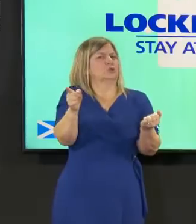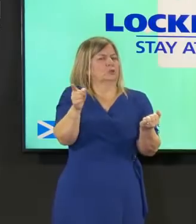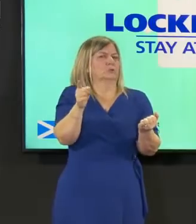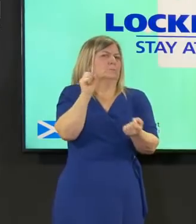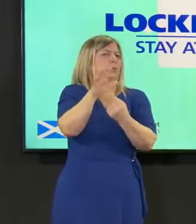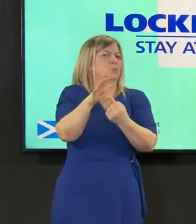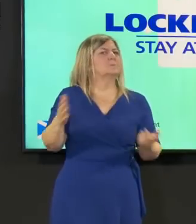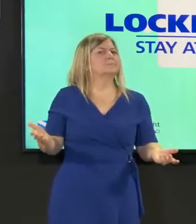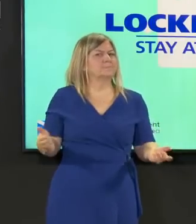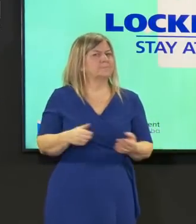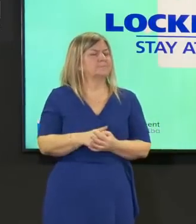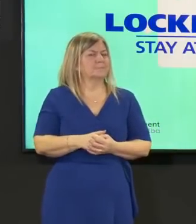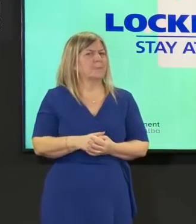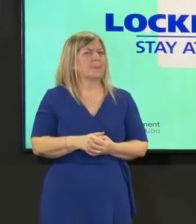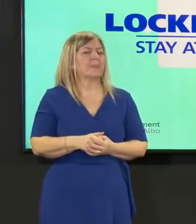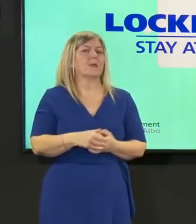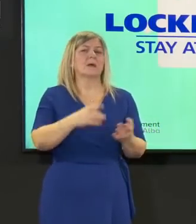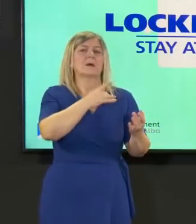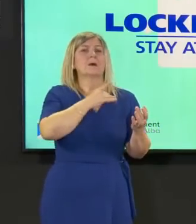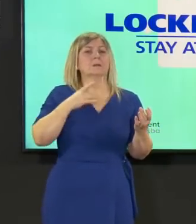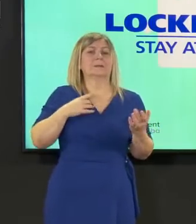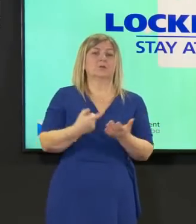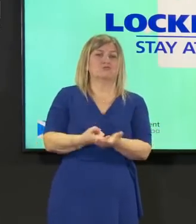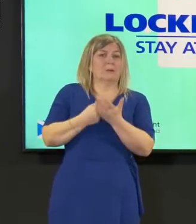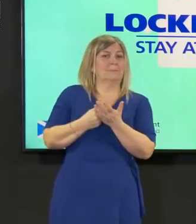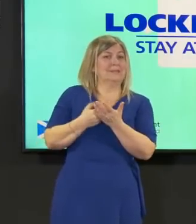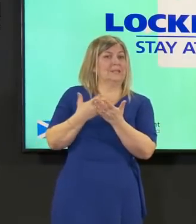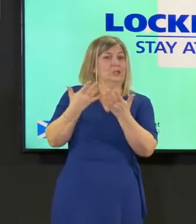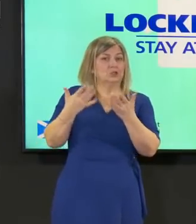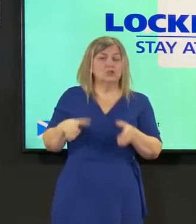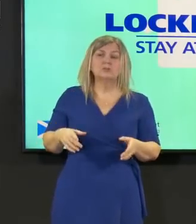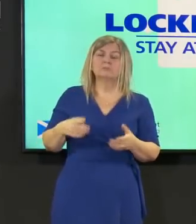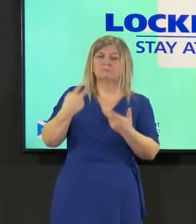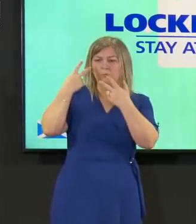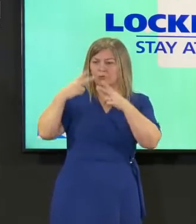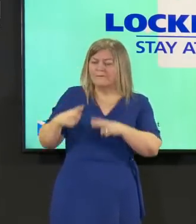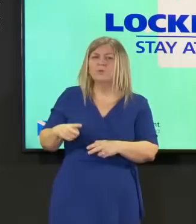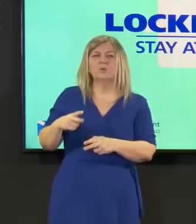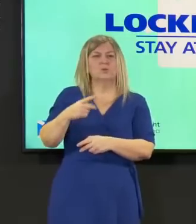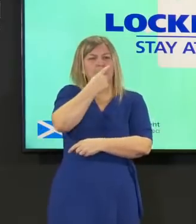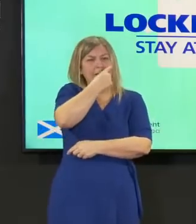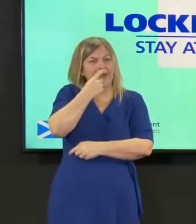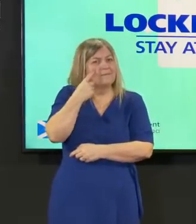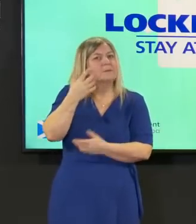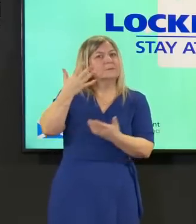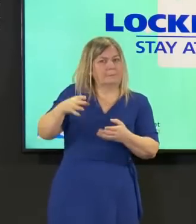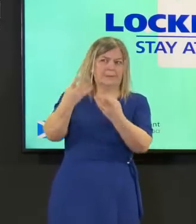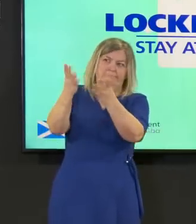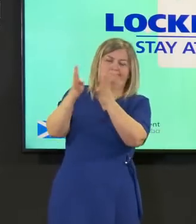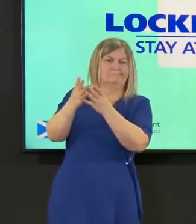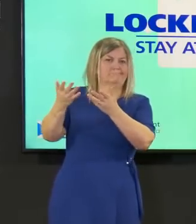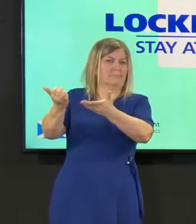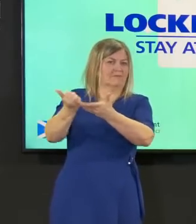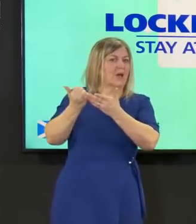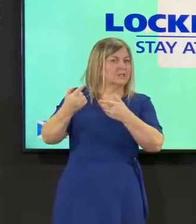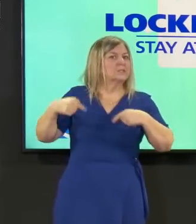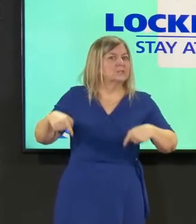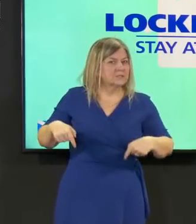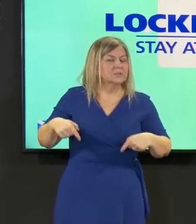that clinical recommendation work review about the evidence uh whether uh the new variant